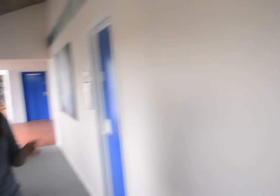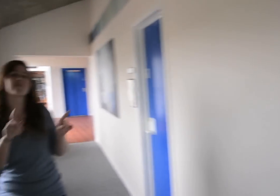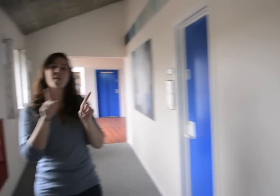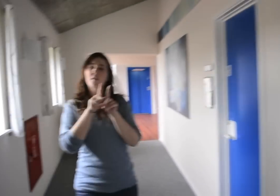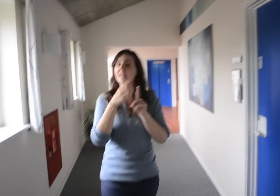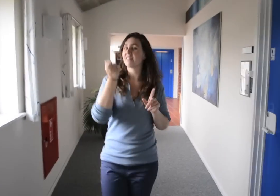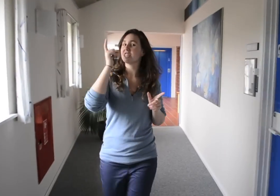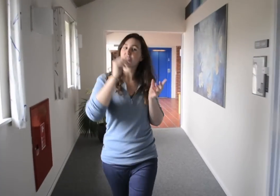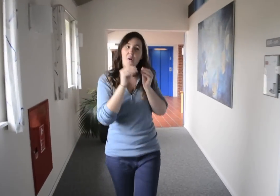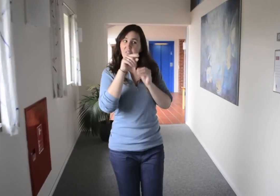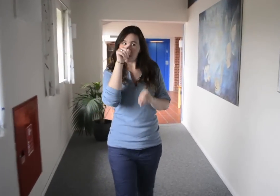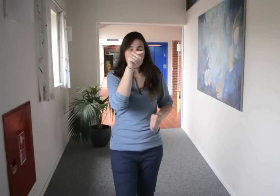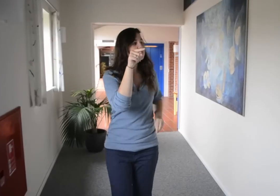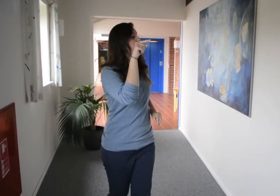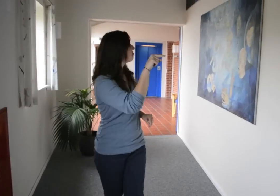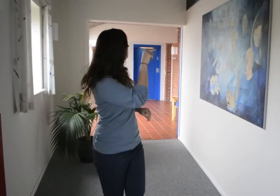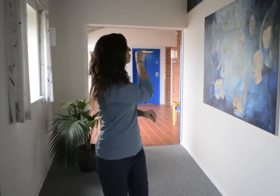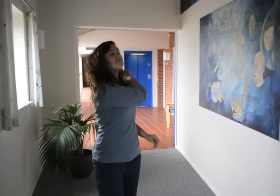We also have the teachers office back over there.